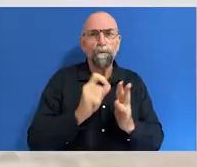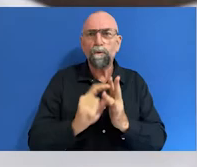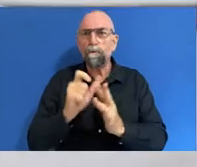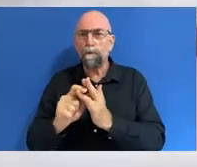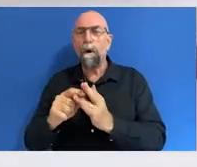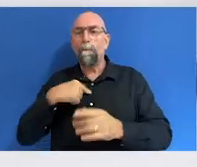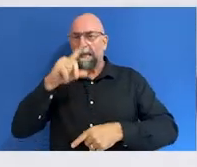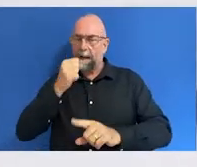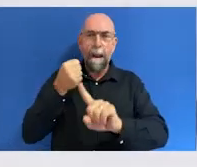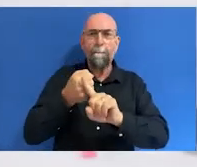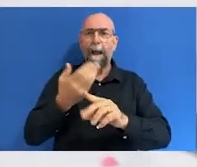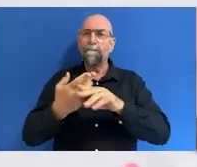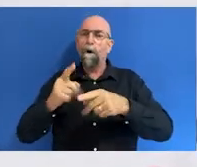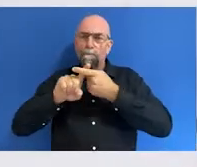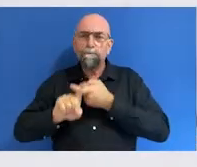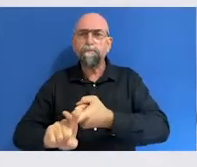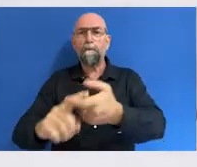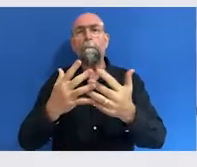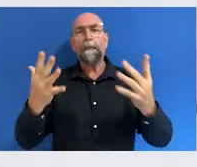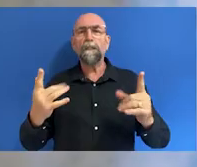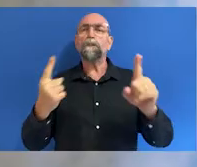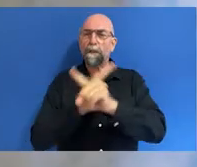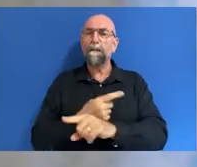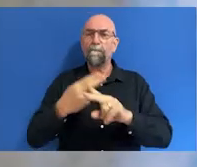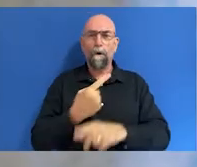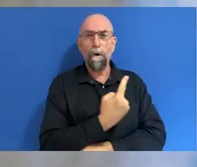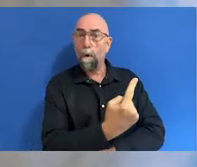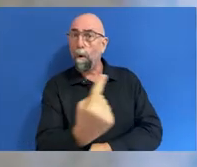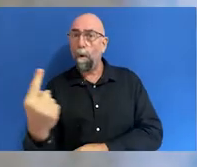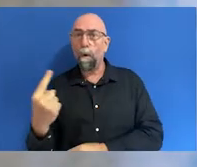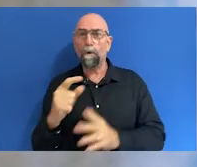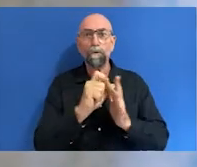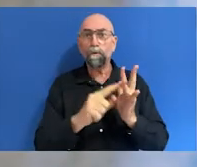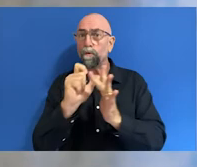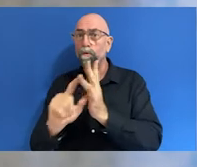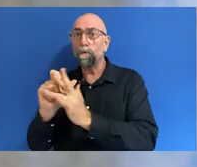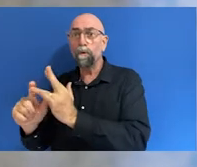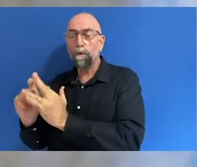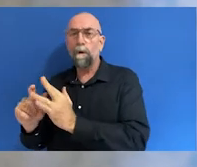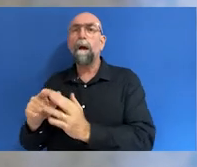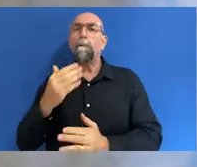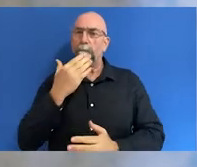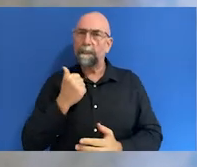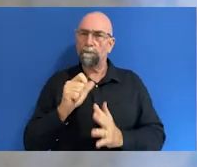and impactful change. The actions of each and every one of us, make your actions count today.